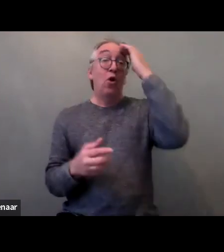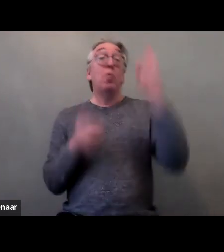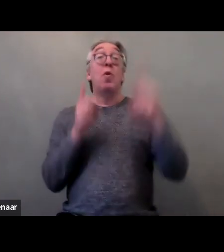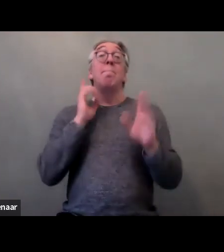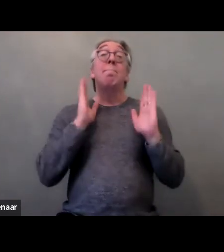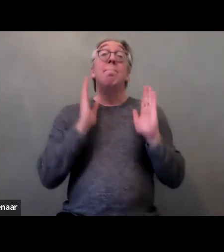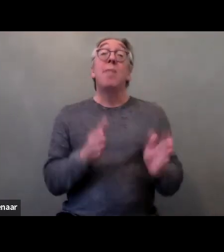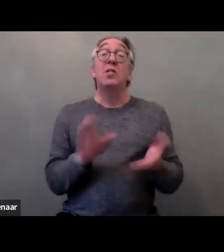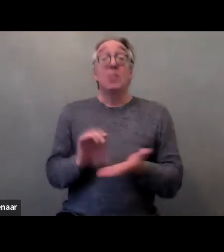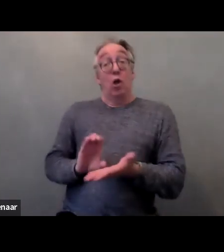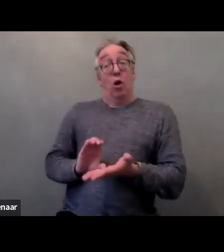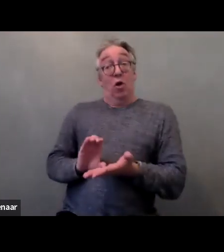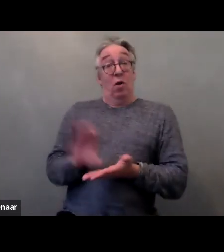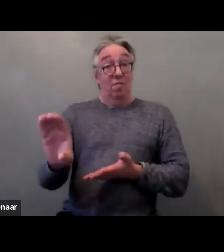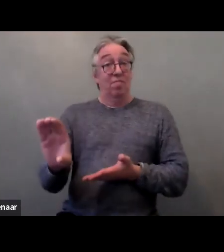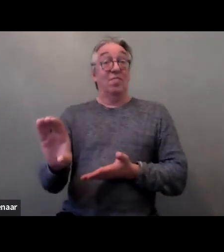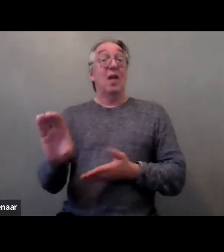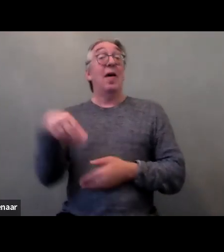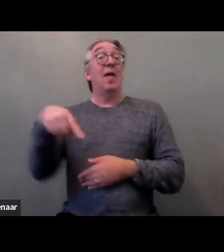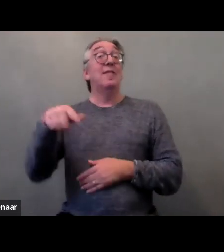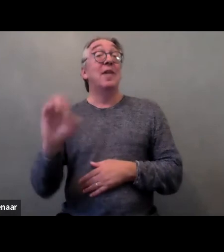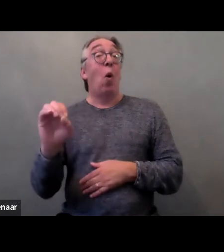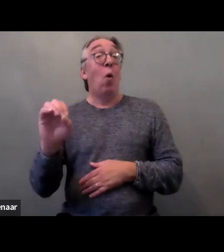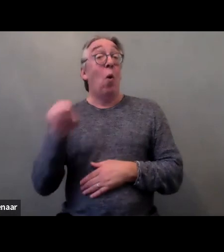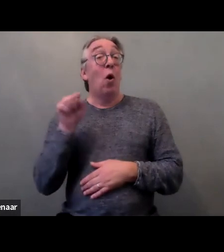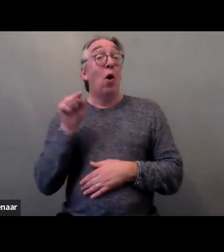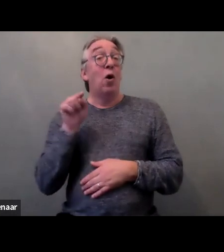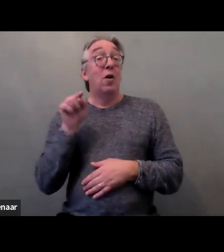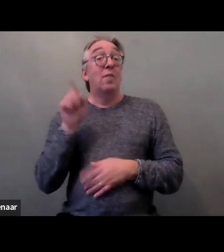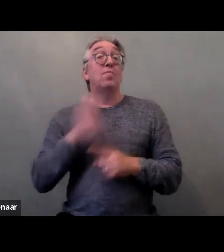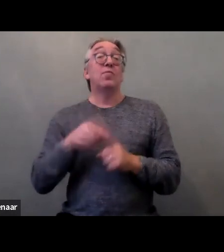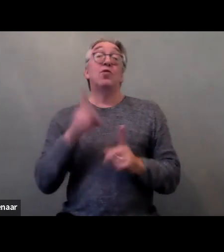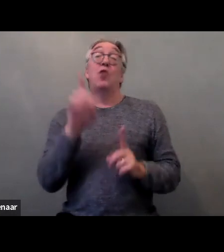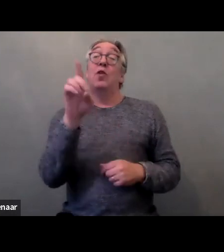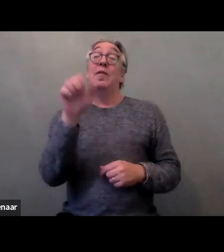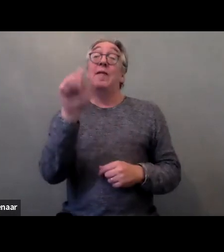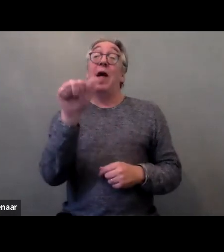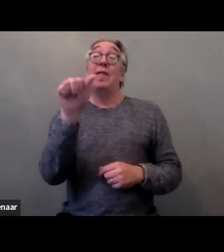representing women with disabilities and data collection is a key aspect.